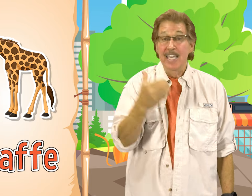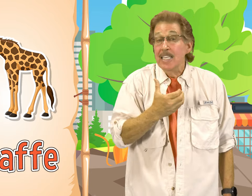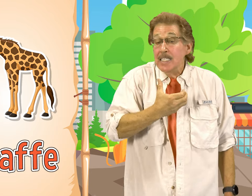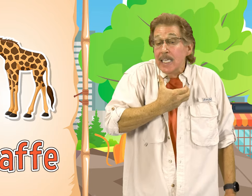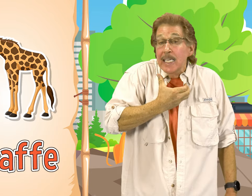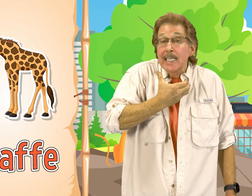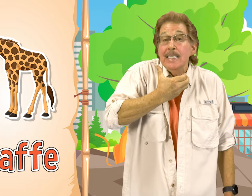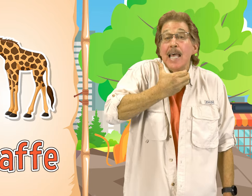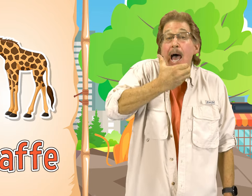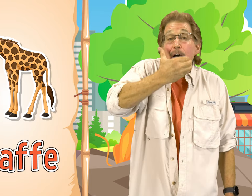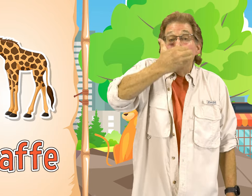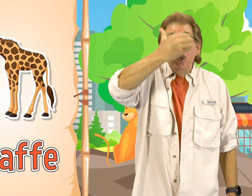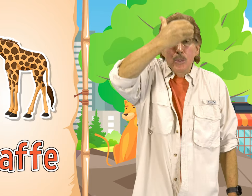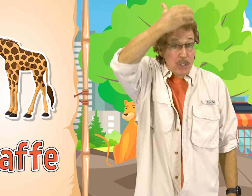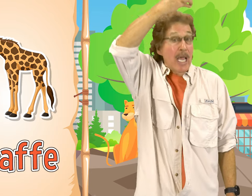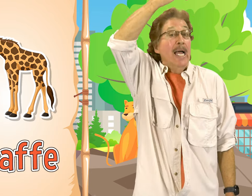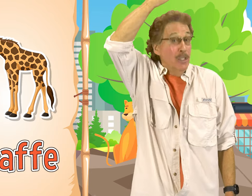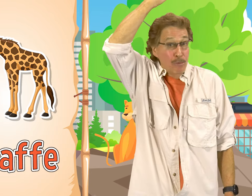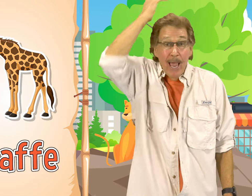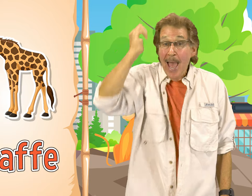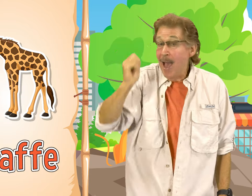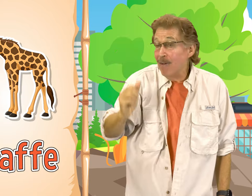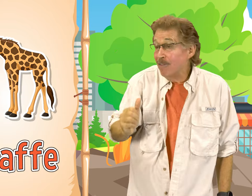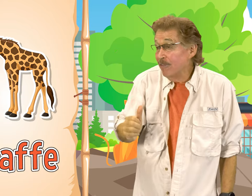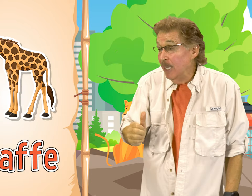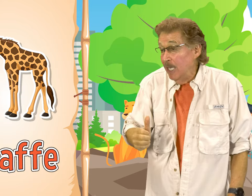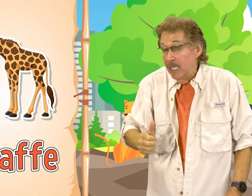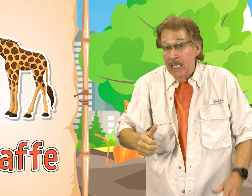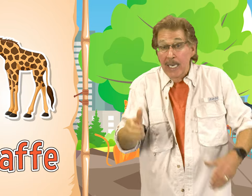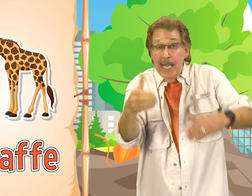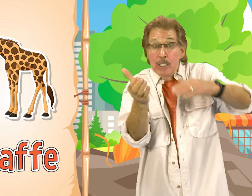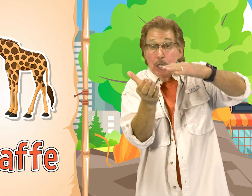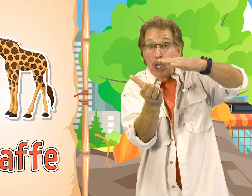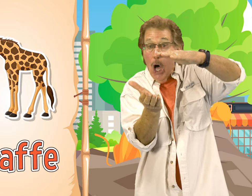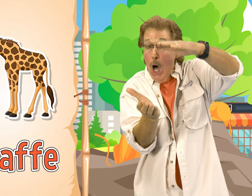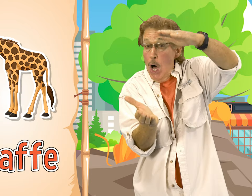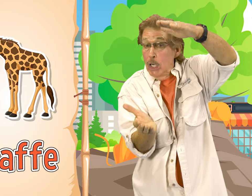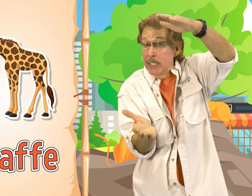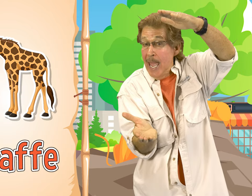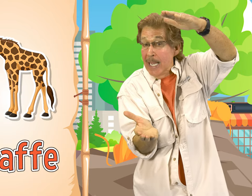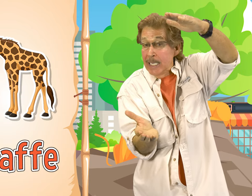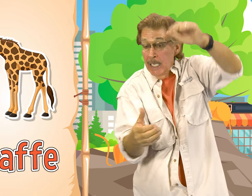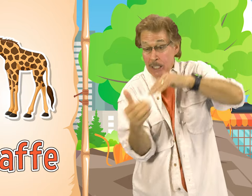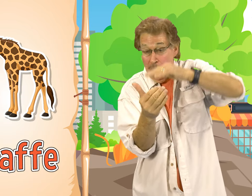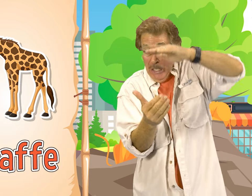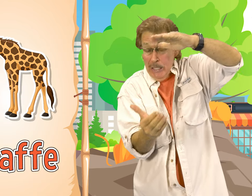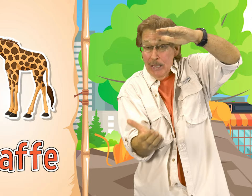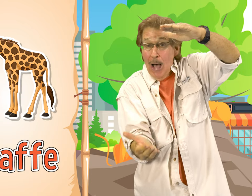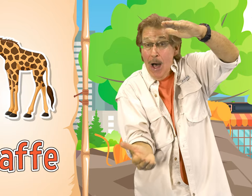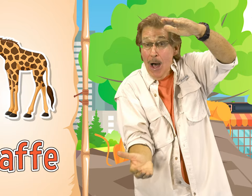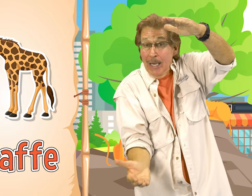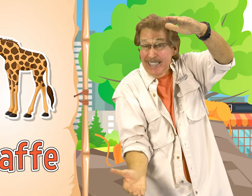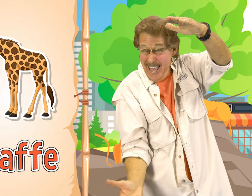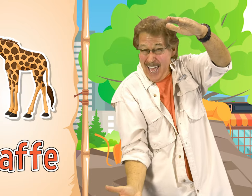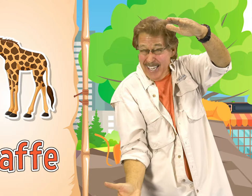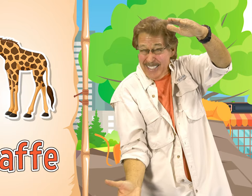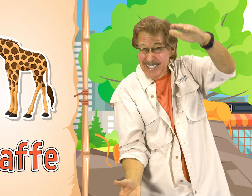This is how you sign giraffe It has a long neck and long legs